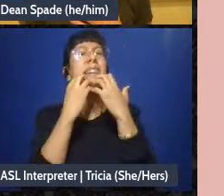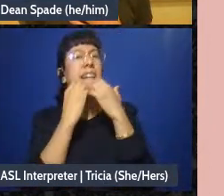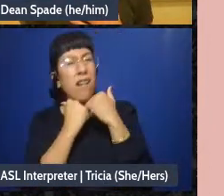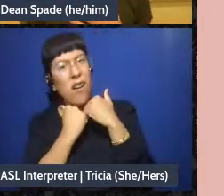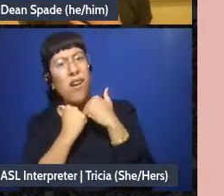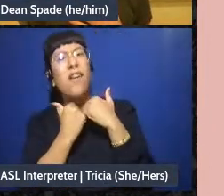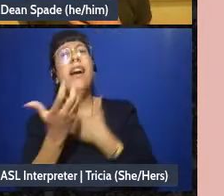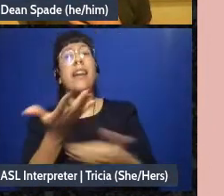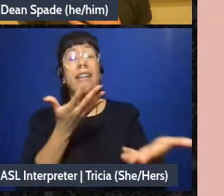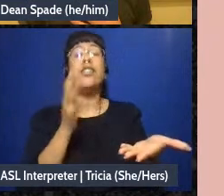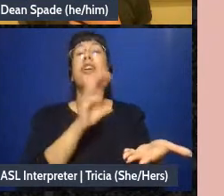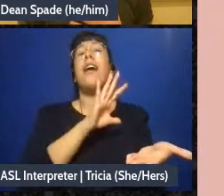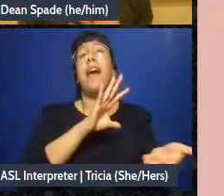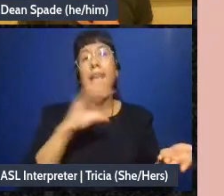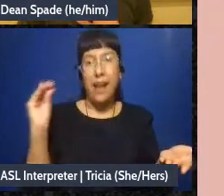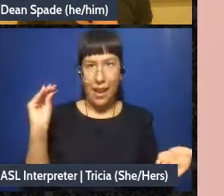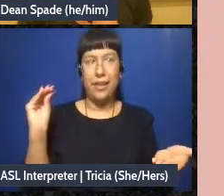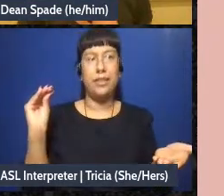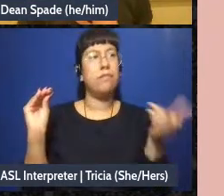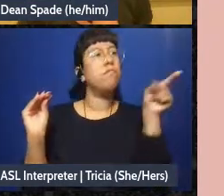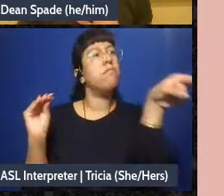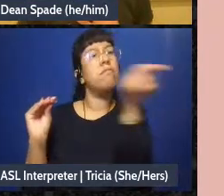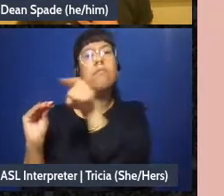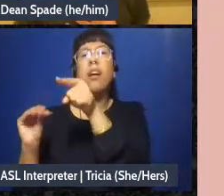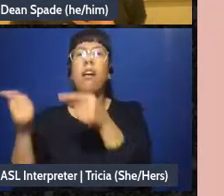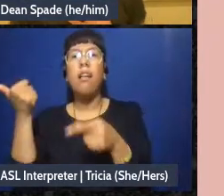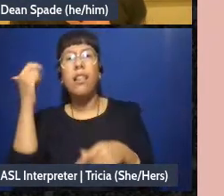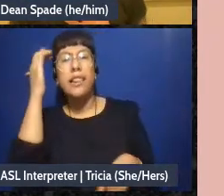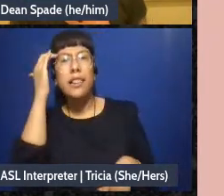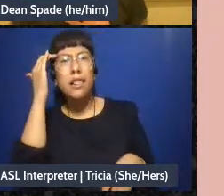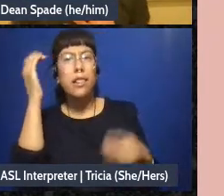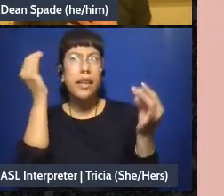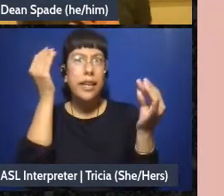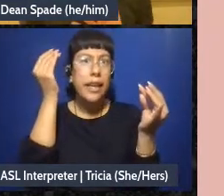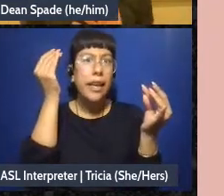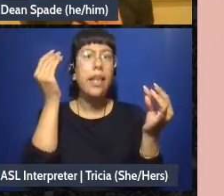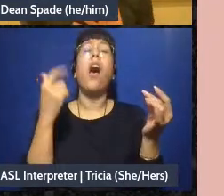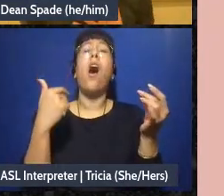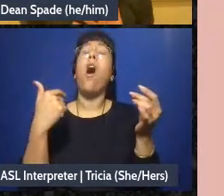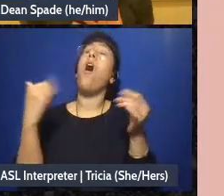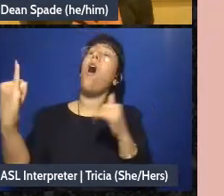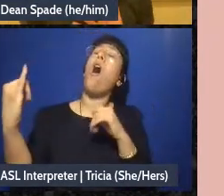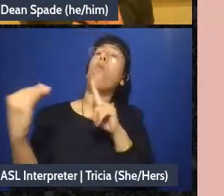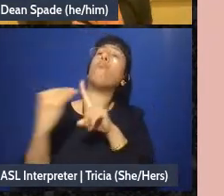and I want to know what other people are thinking and get let myself be influenced by others and I